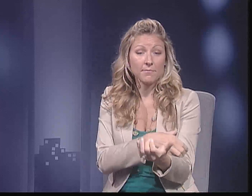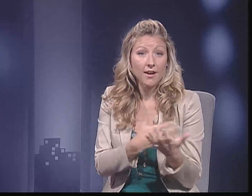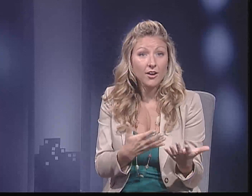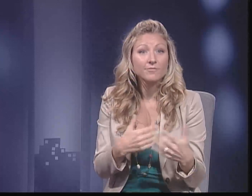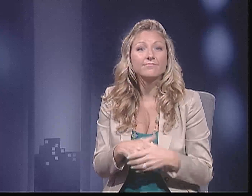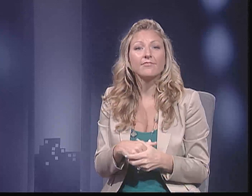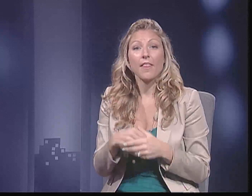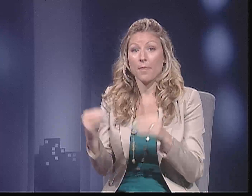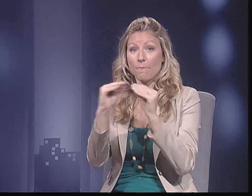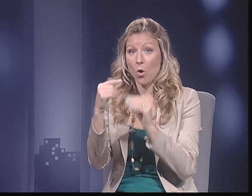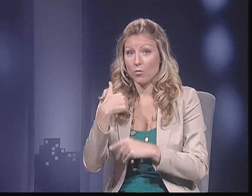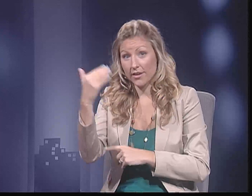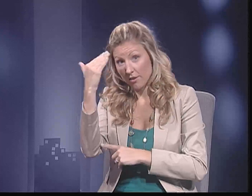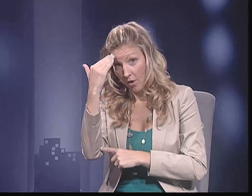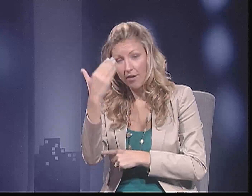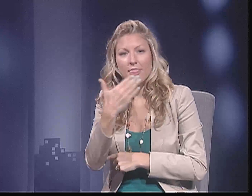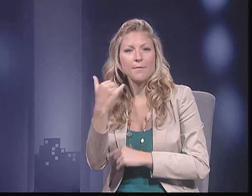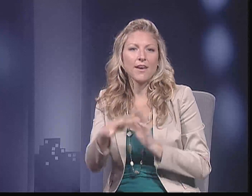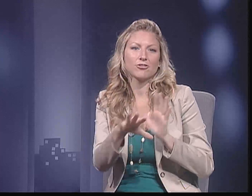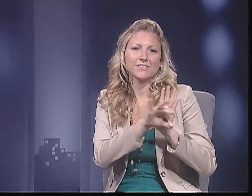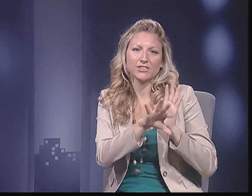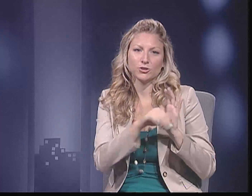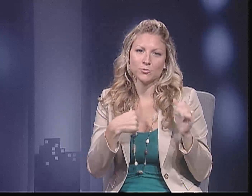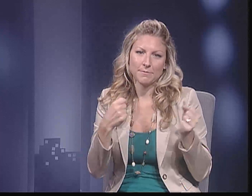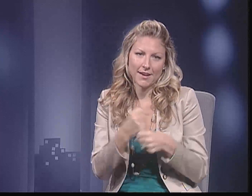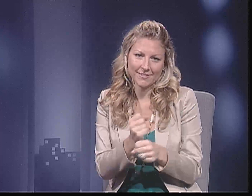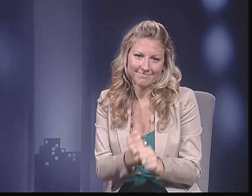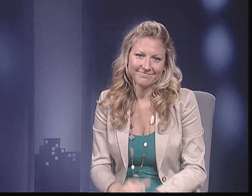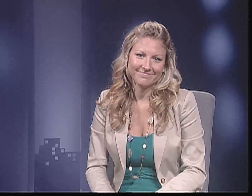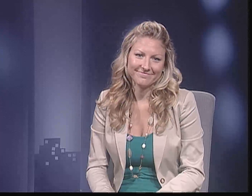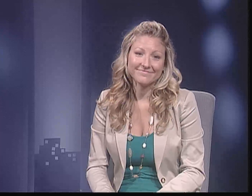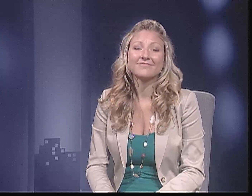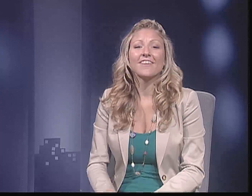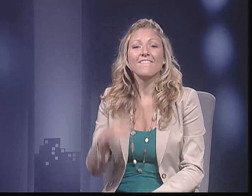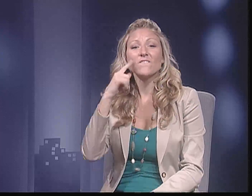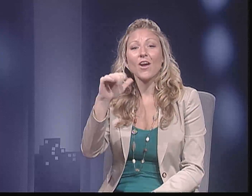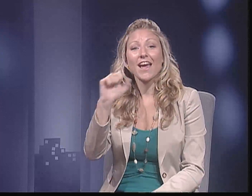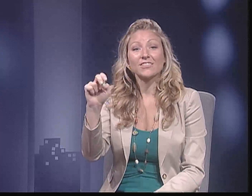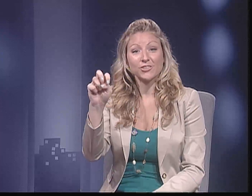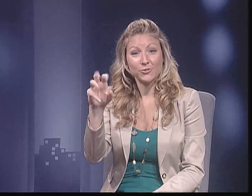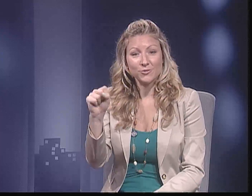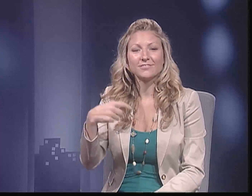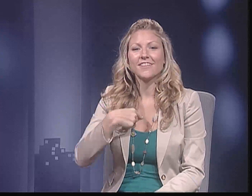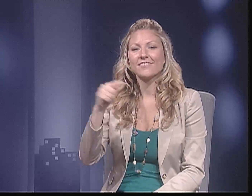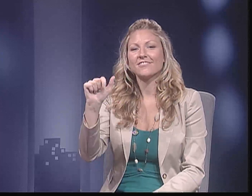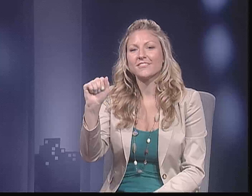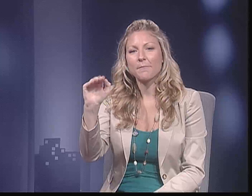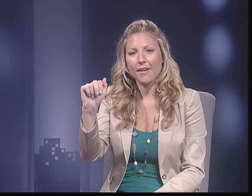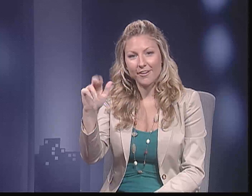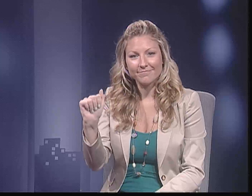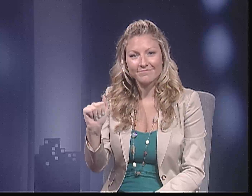One beautiful thing about America is that we, the people, have power. The more we know, the better decisions we make.